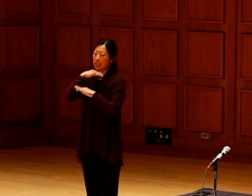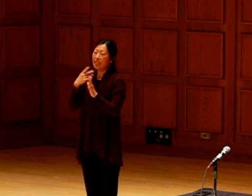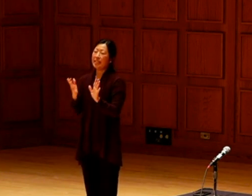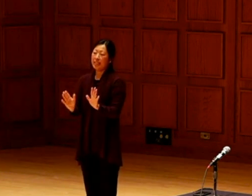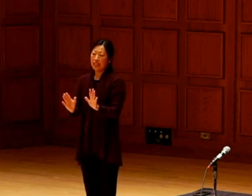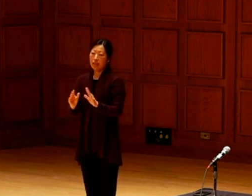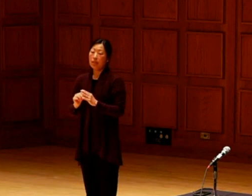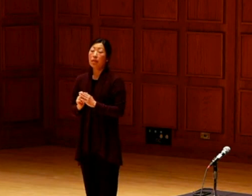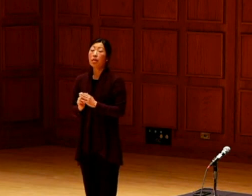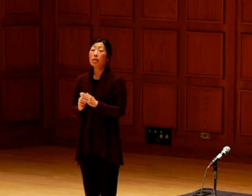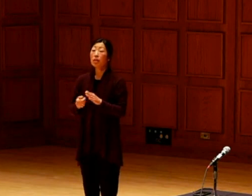engineered crops.